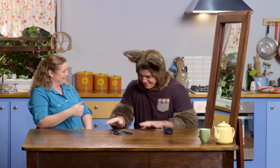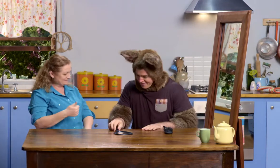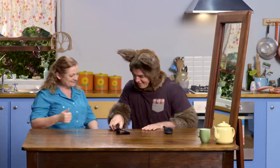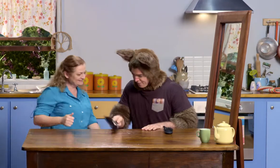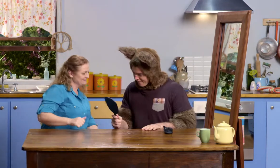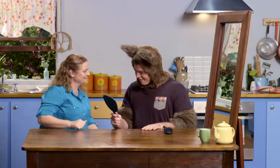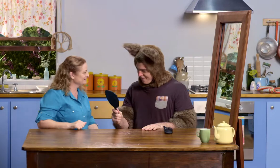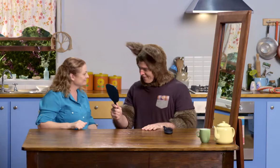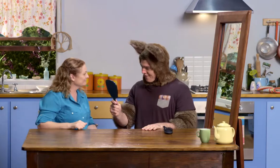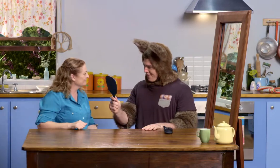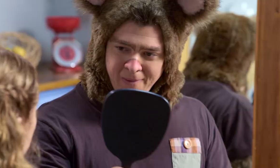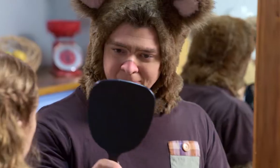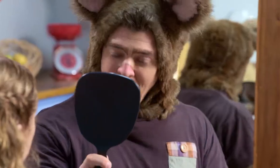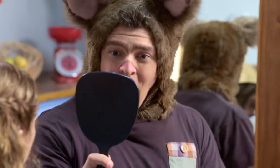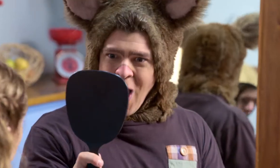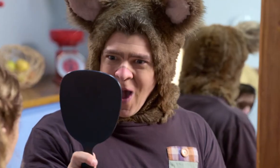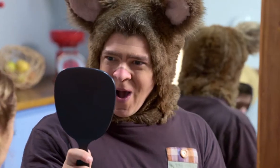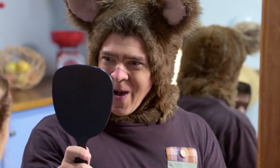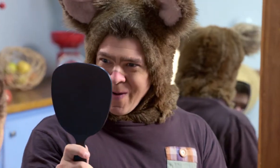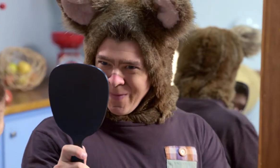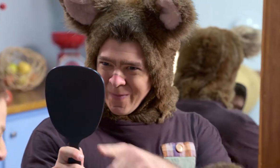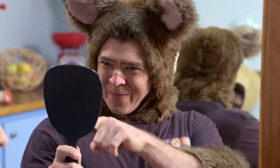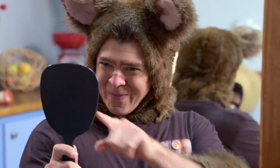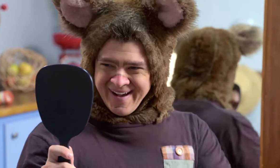Right. Oh! Ooh.